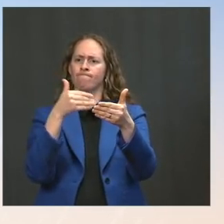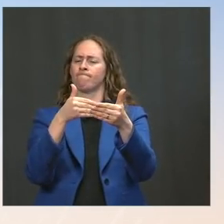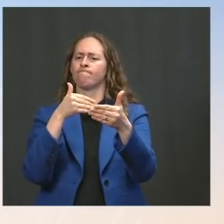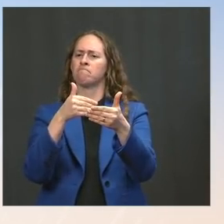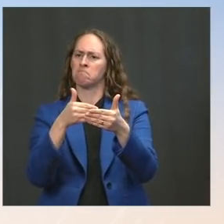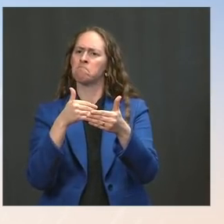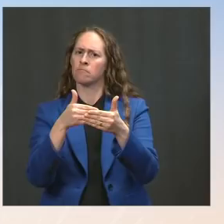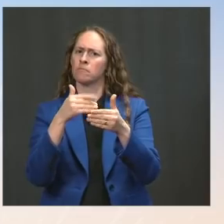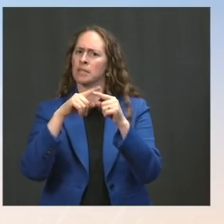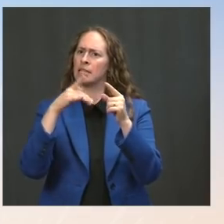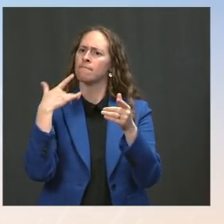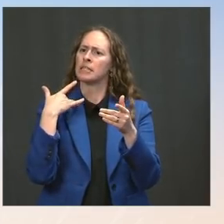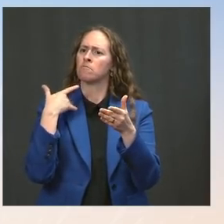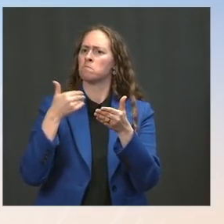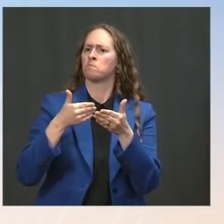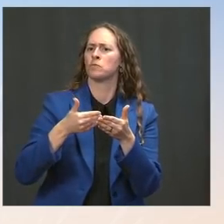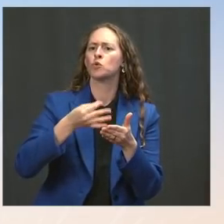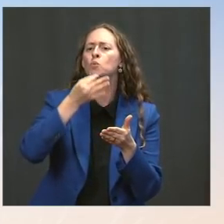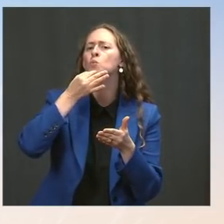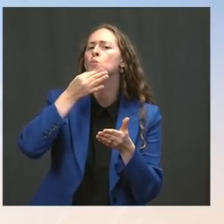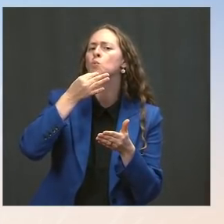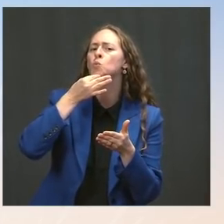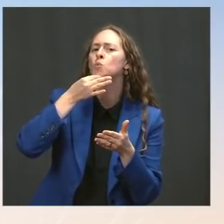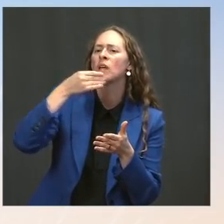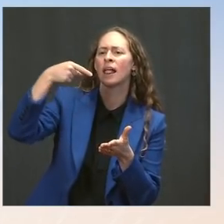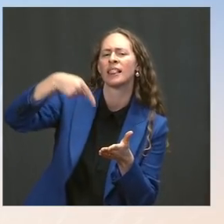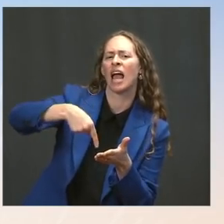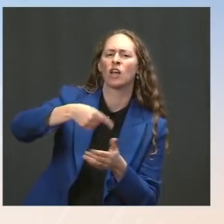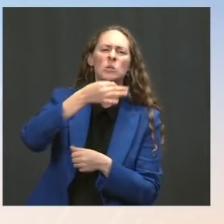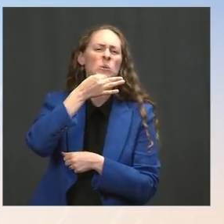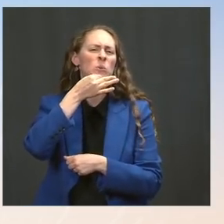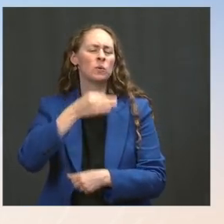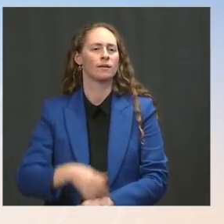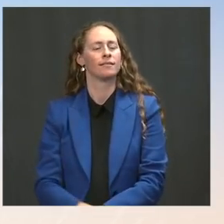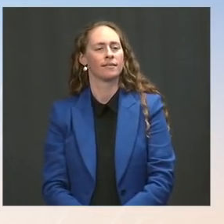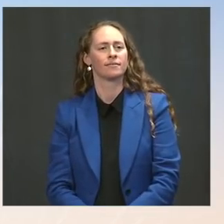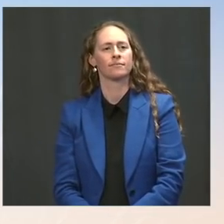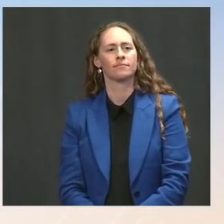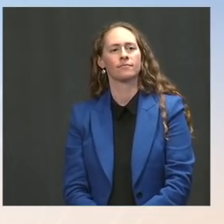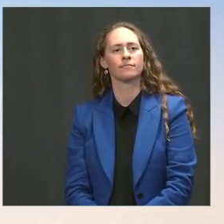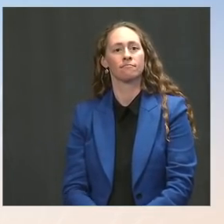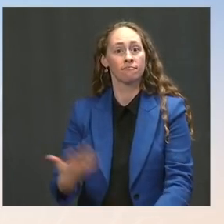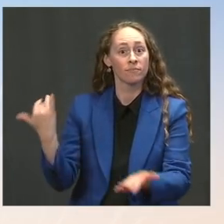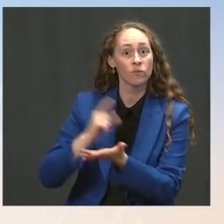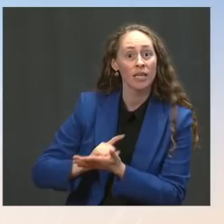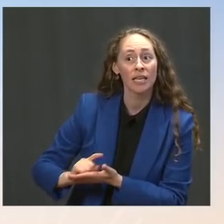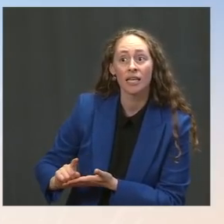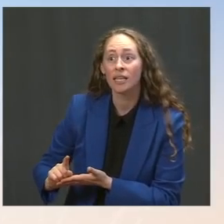The Press: Do you want to see something this week? Ms. Psaki: Well, I think we've certainly conveyed -- and, again, Leader Schumer has conveyed the need to move forward.